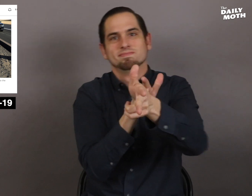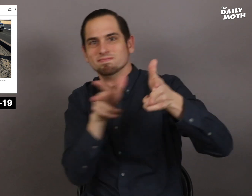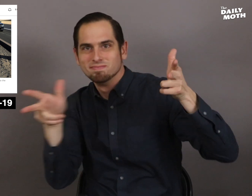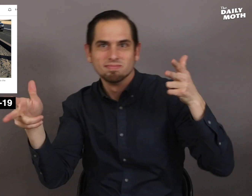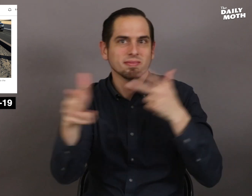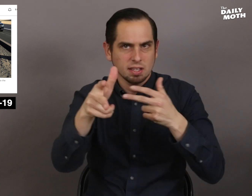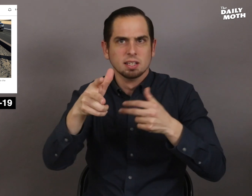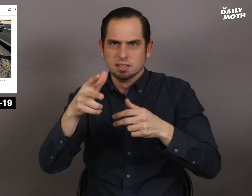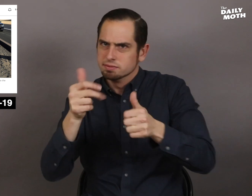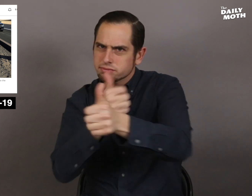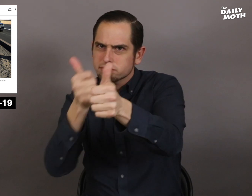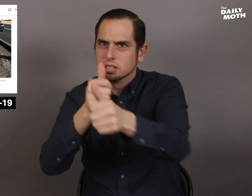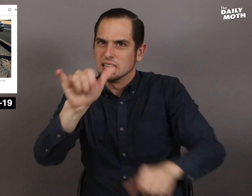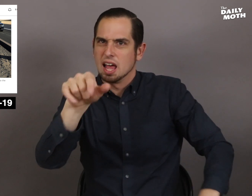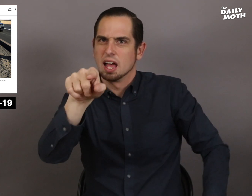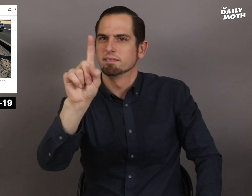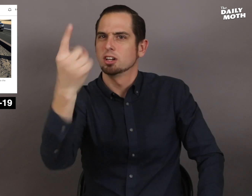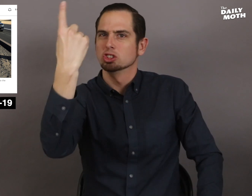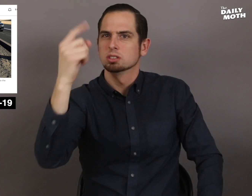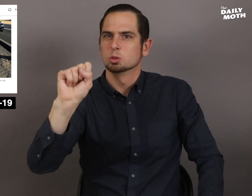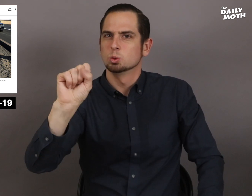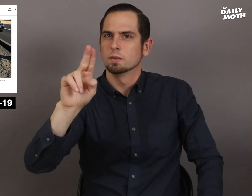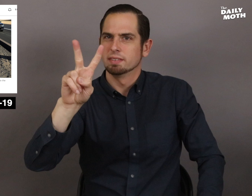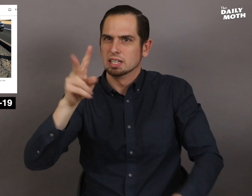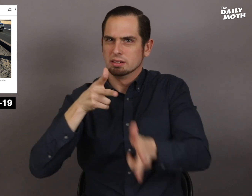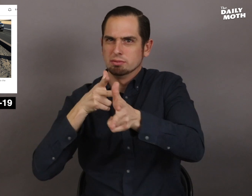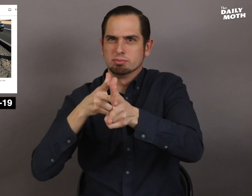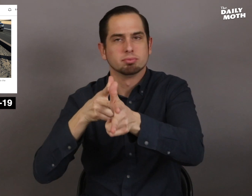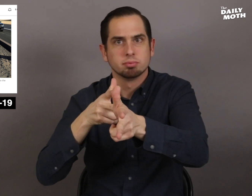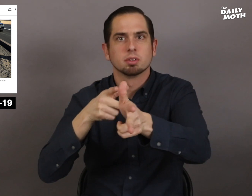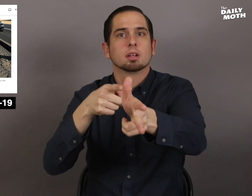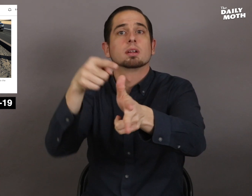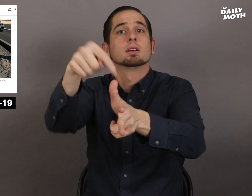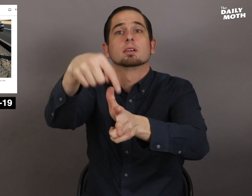but the officer drove around it and pursued the first SUV